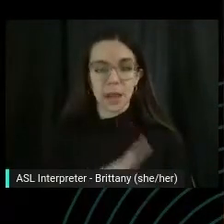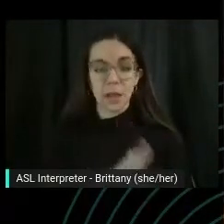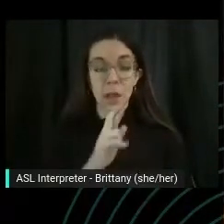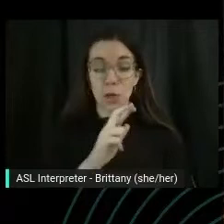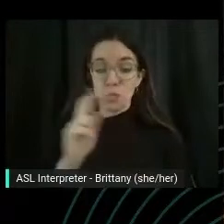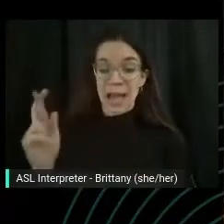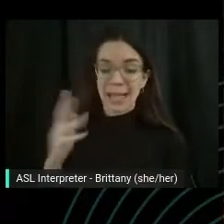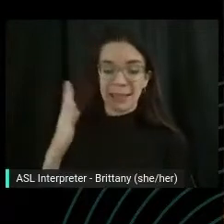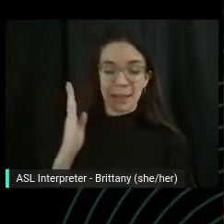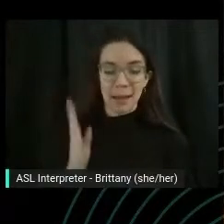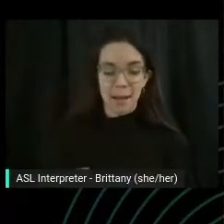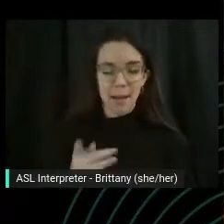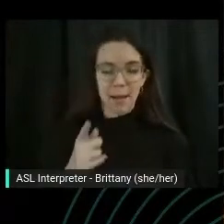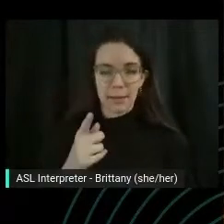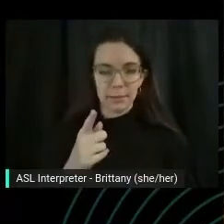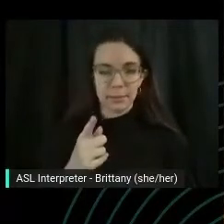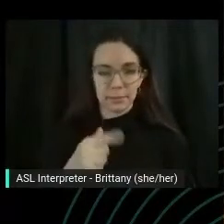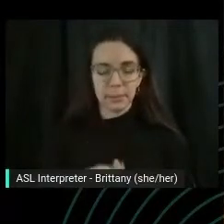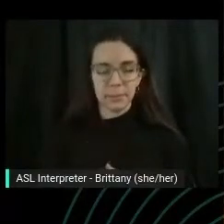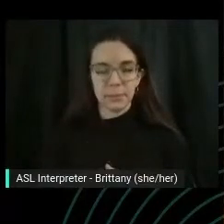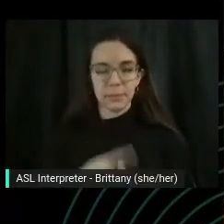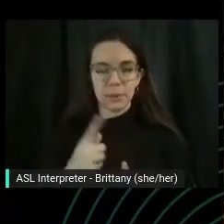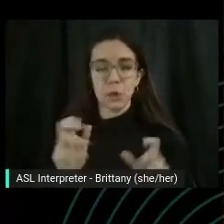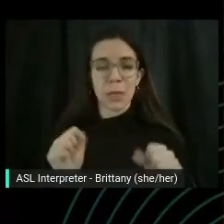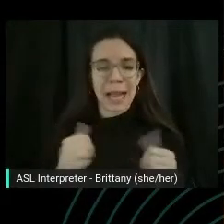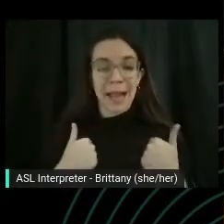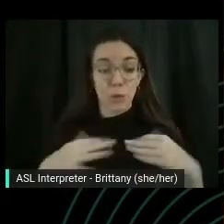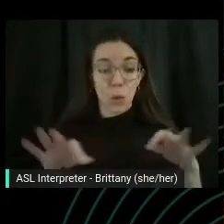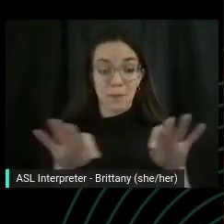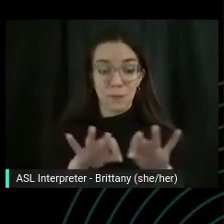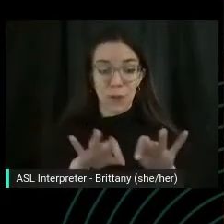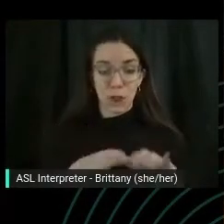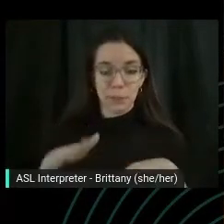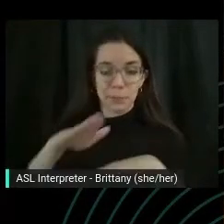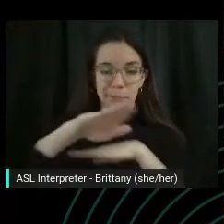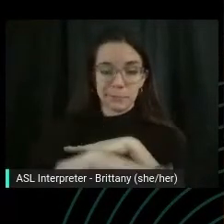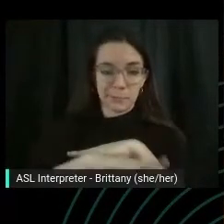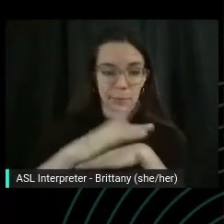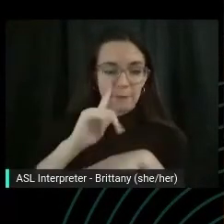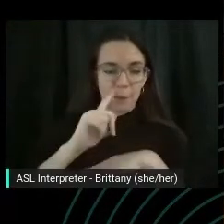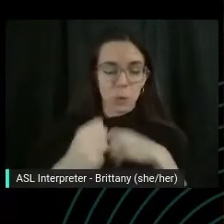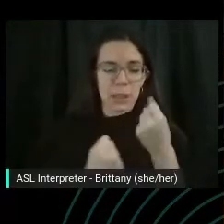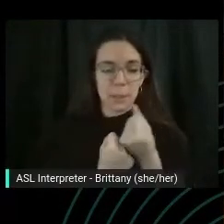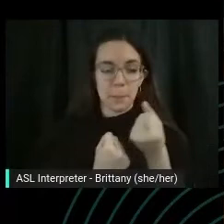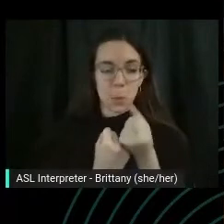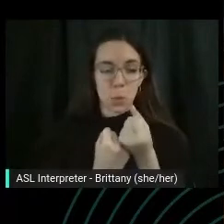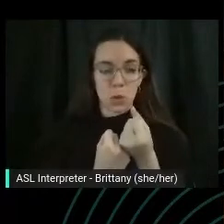You can have this foot here for support if you want and we're just going to lay down.